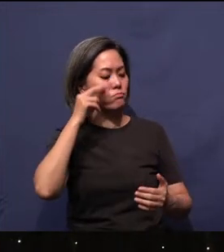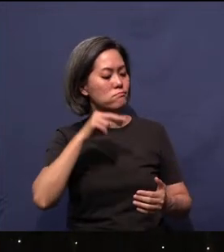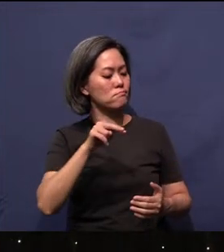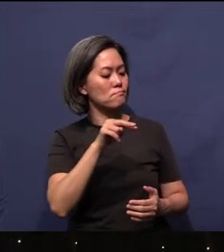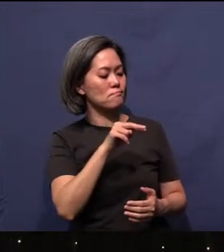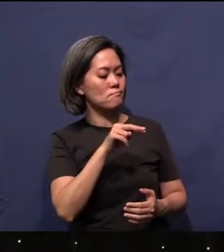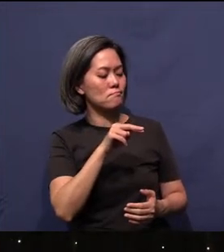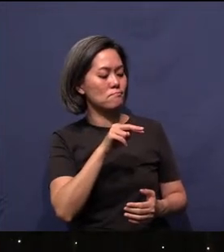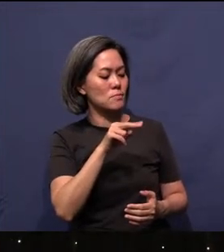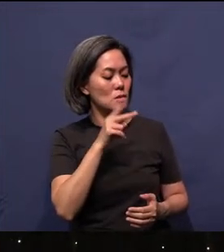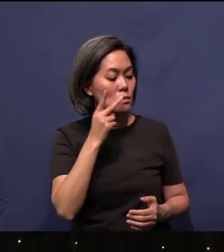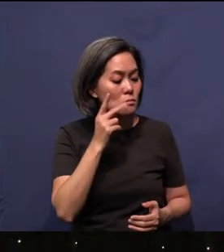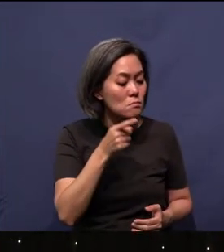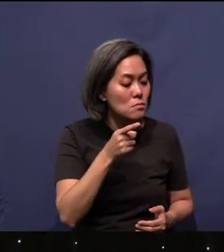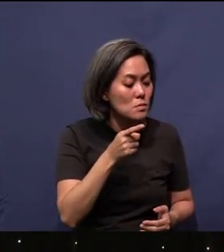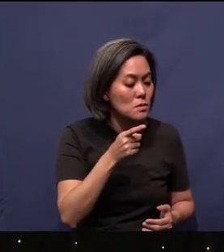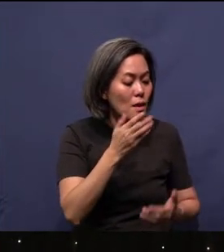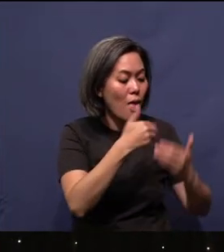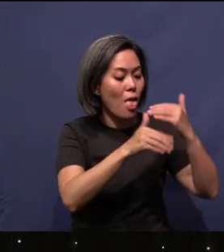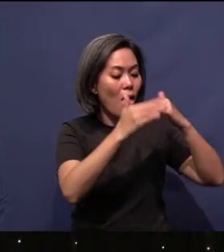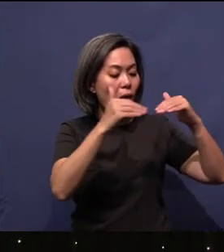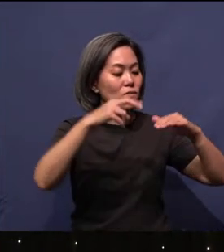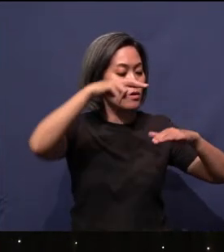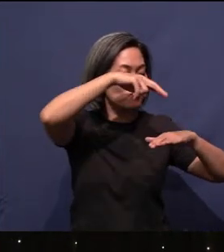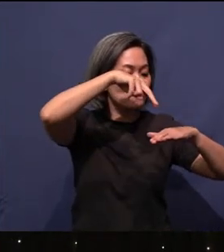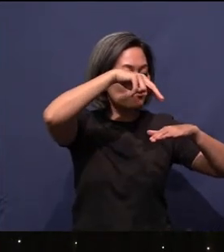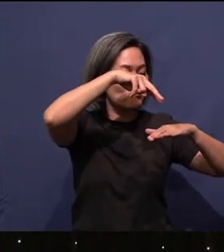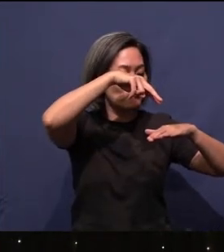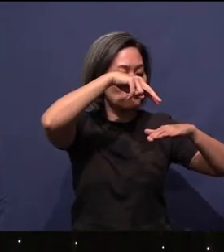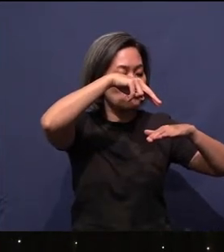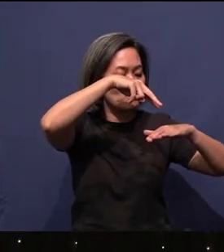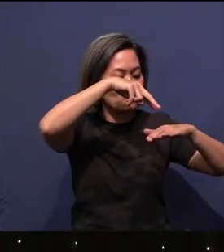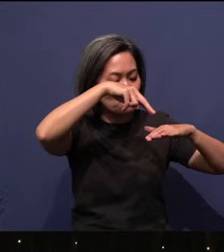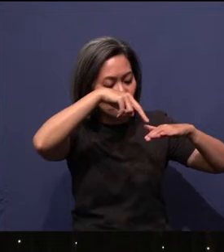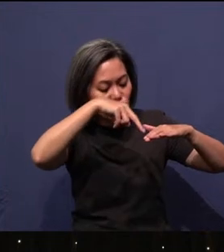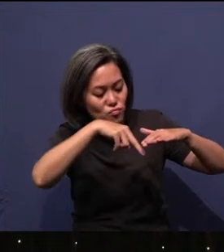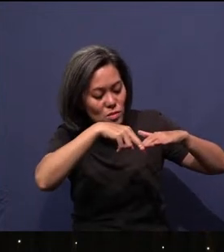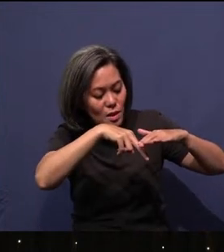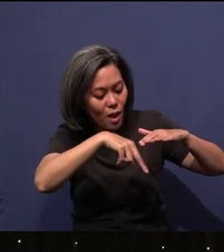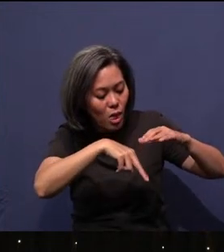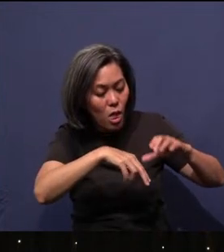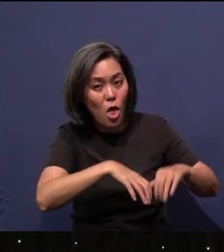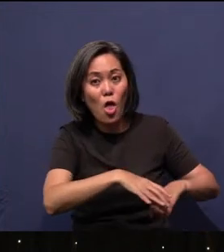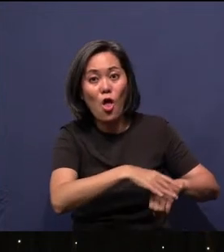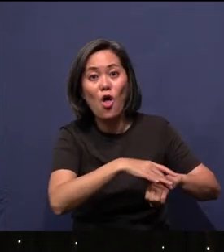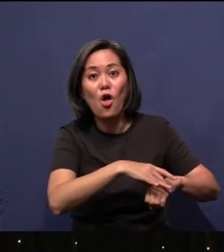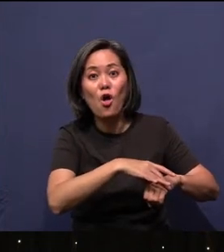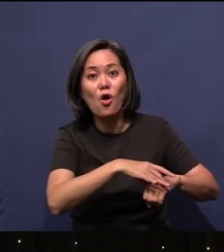down, He sees the top of heaven. And then beyond the top of heaven, He sees earth. So our God is even higher than heaven.